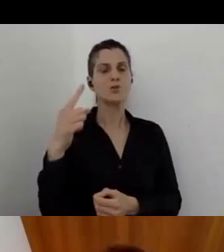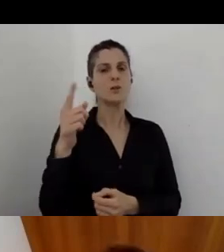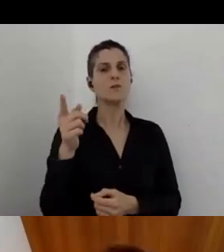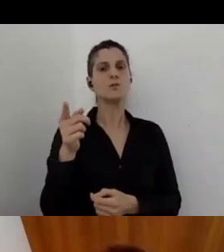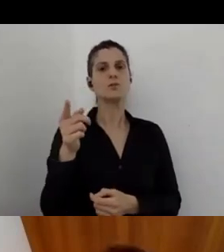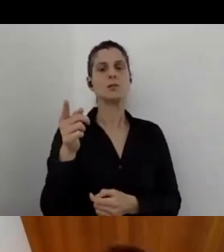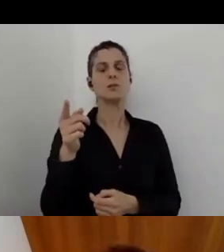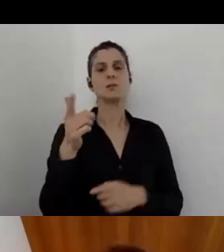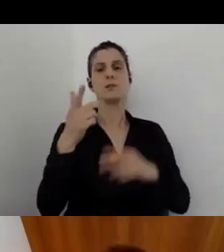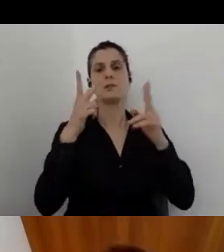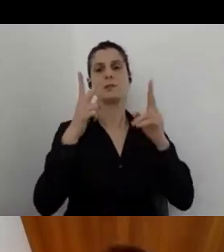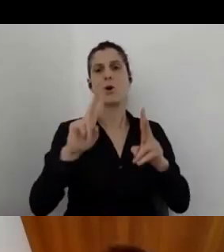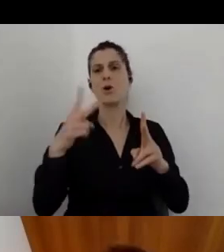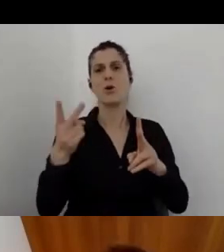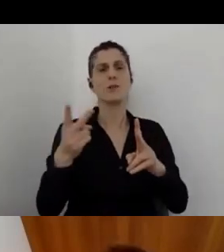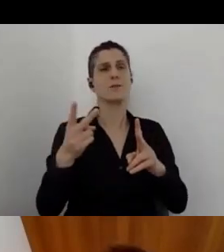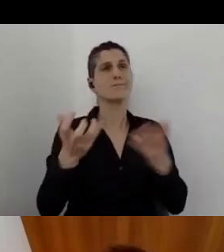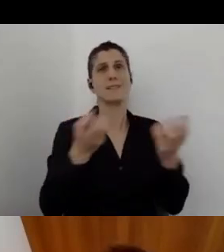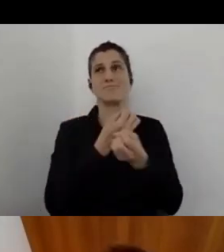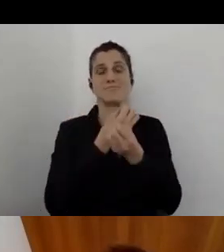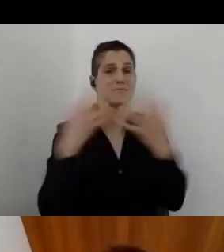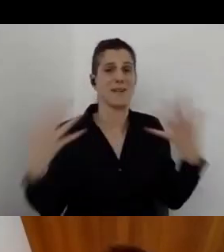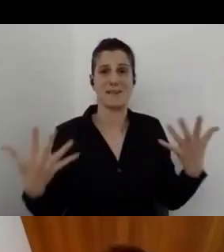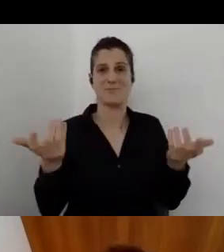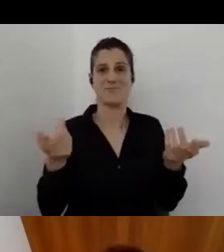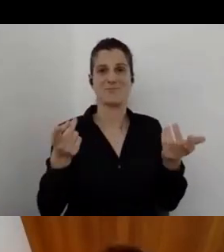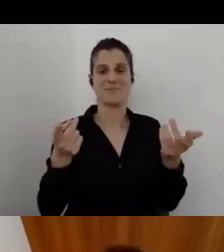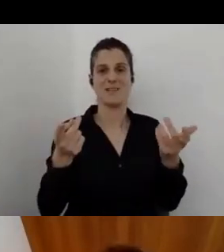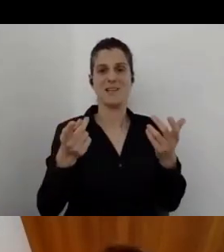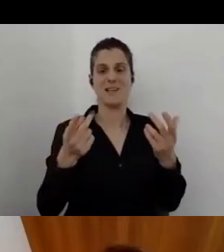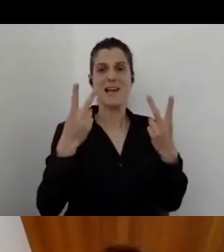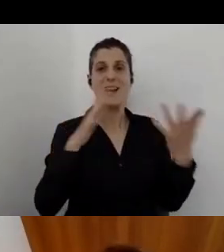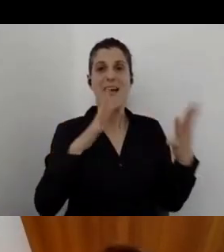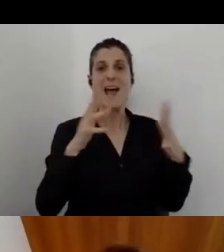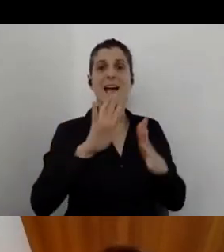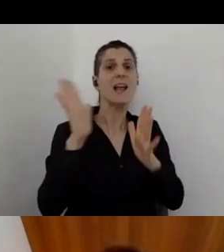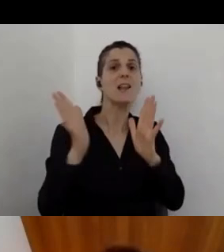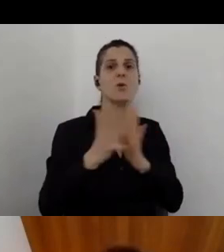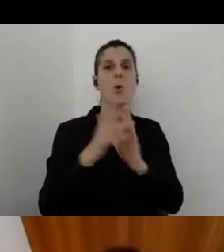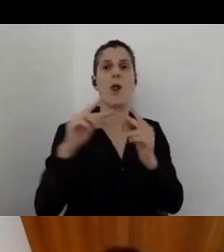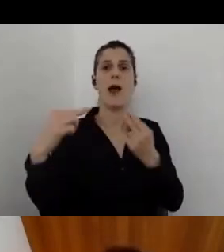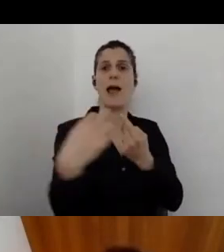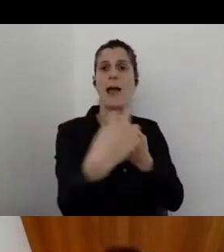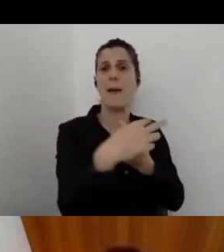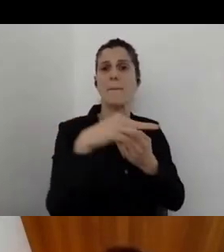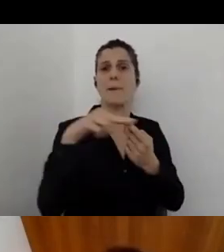a magnificent tool to evaluate all the different aspects of the organization.